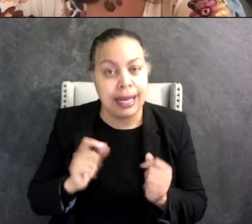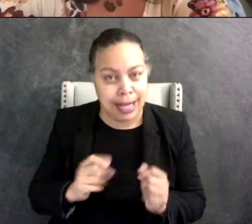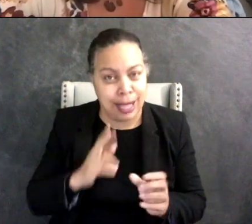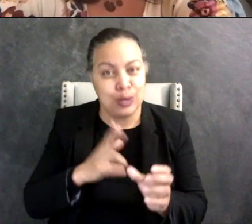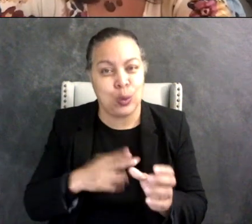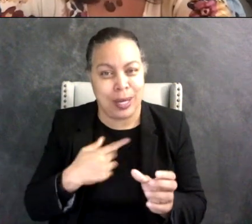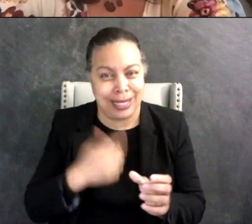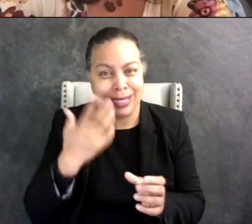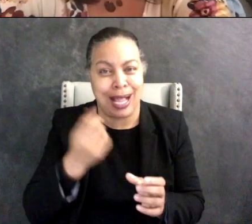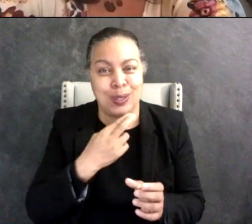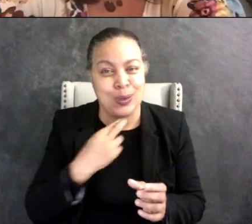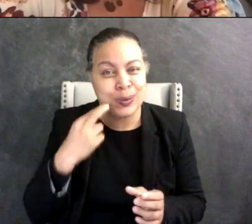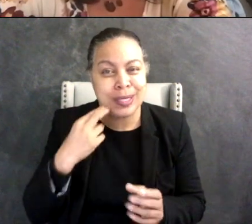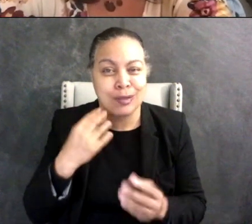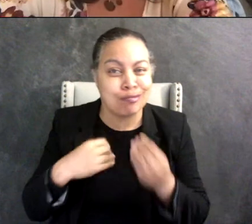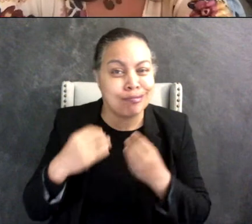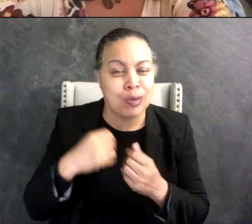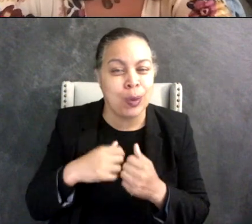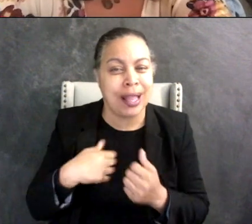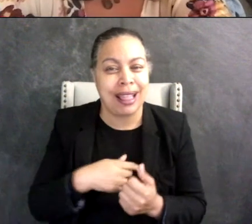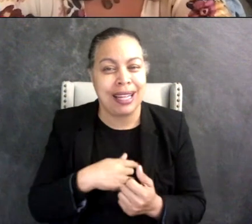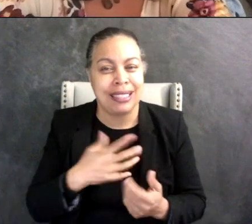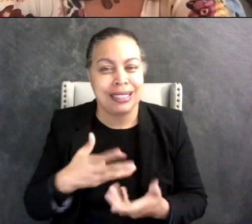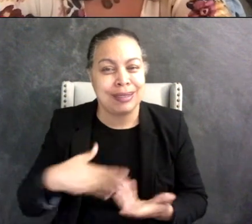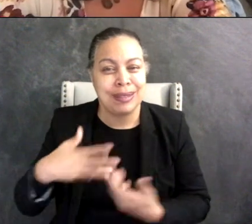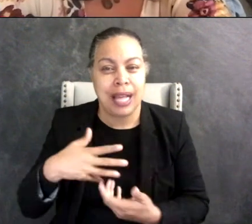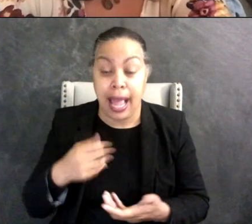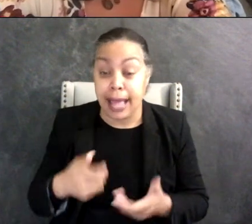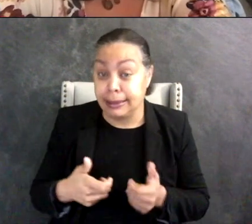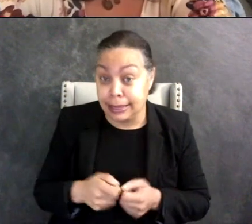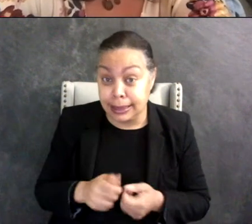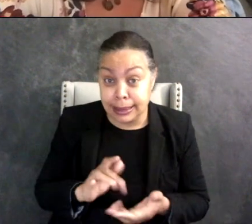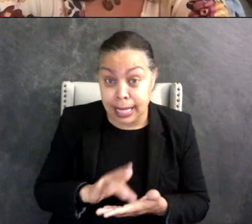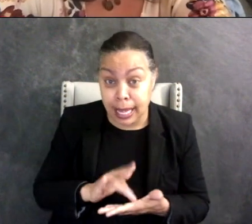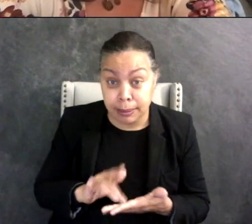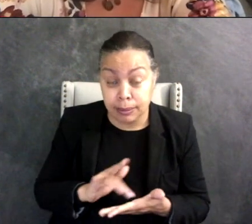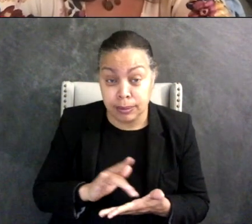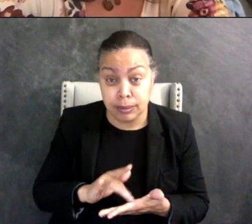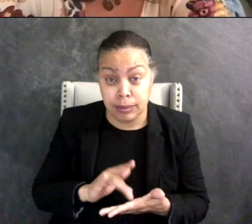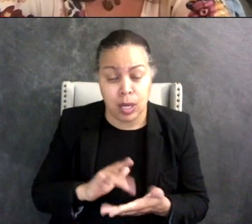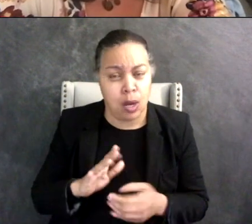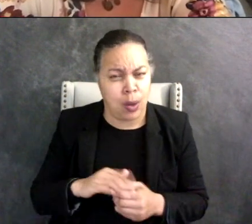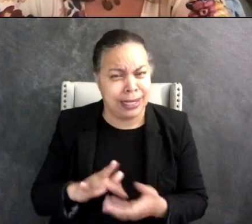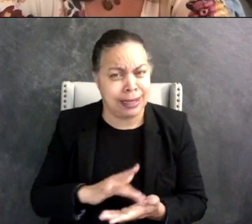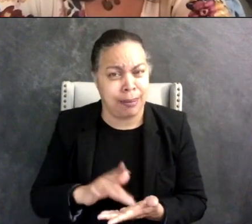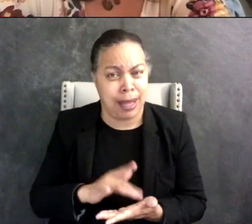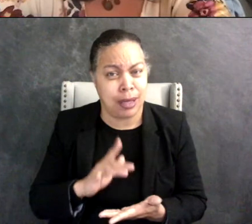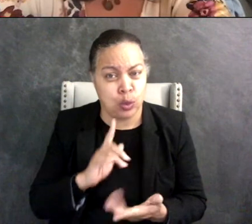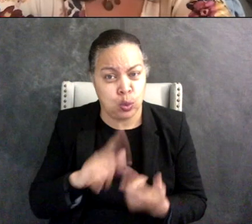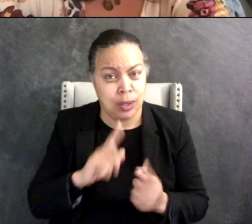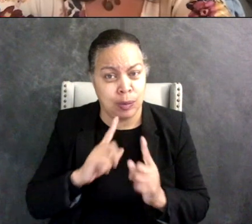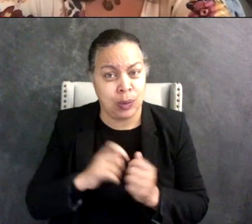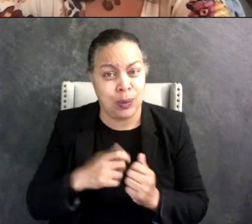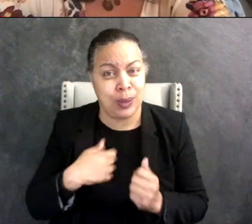with us and interact with us, and even like type things to us on his iPad, so yeah he feels